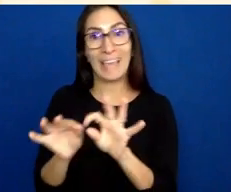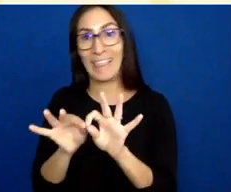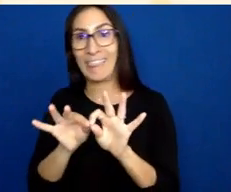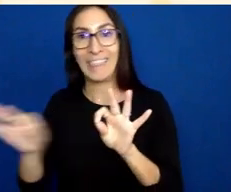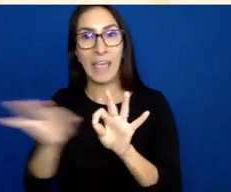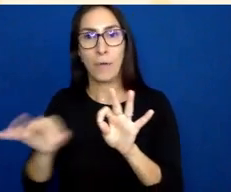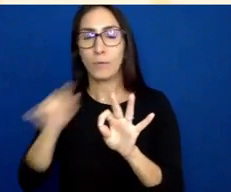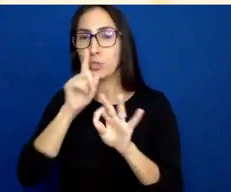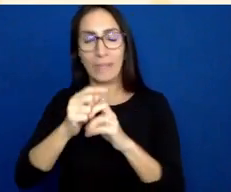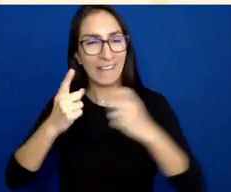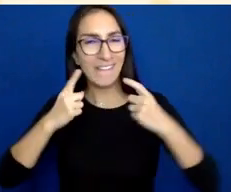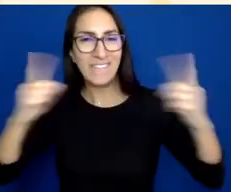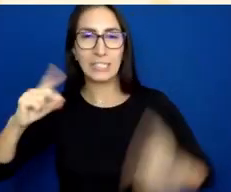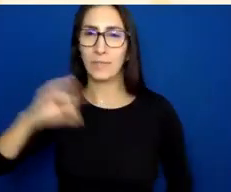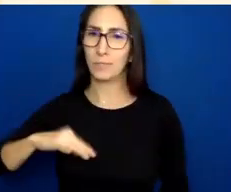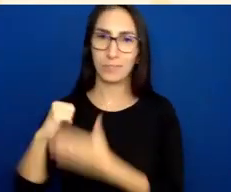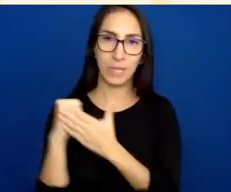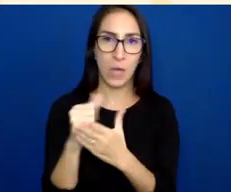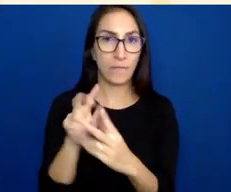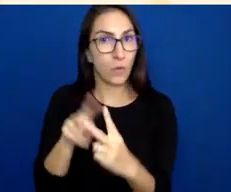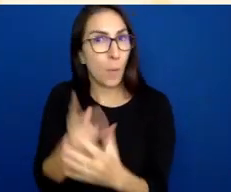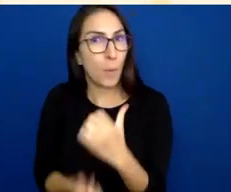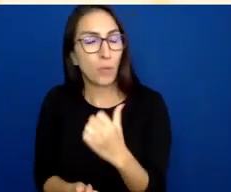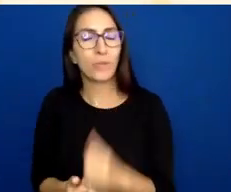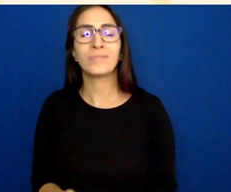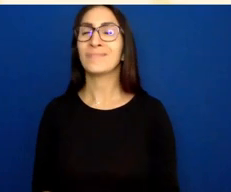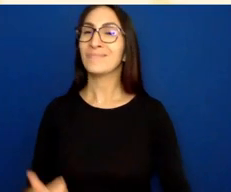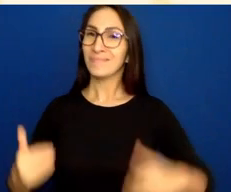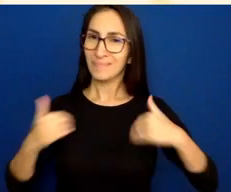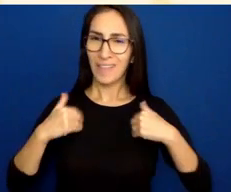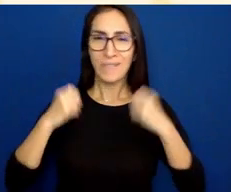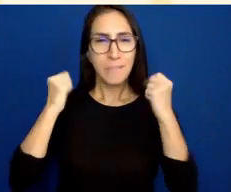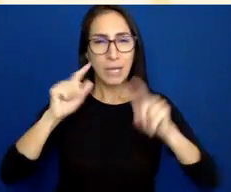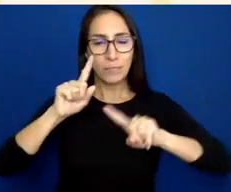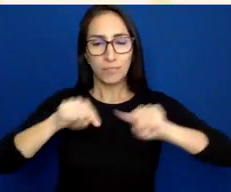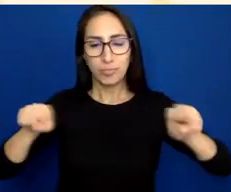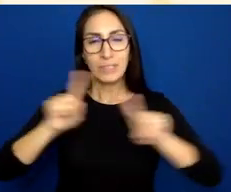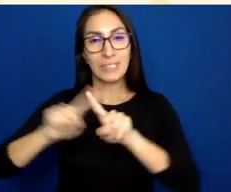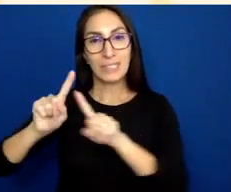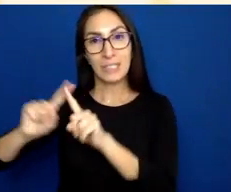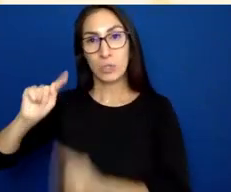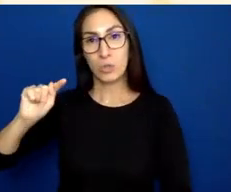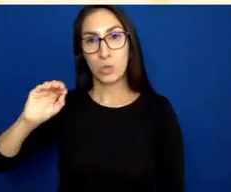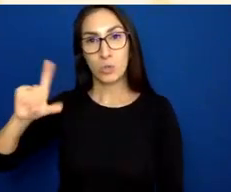There are lots of tools out there that can help you take your content and make it a little bit easier to read.